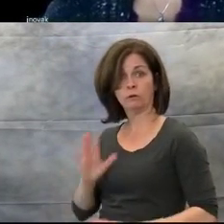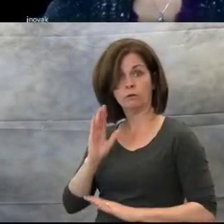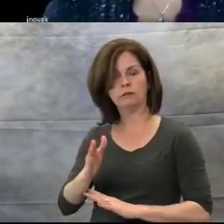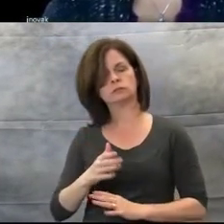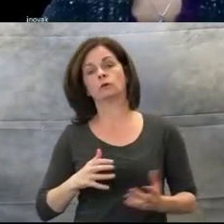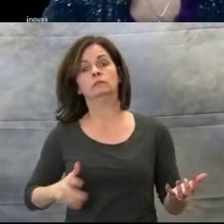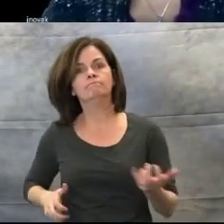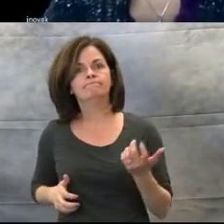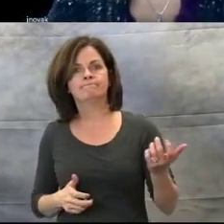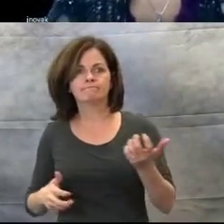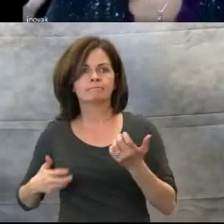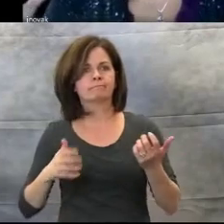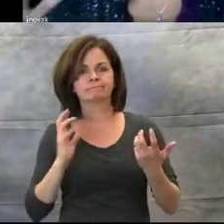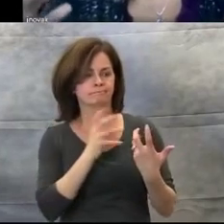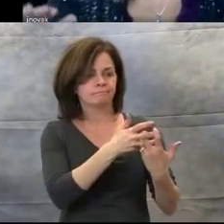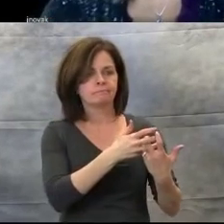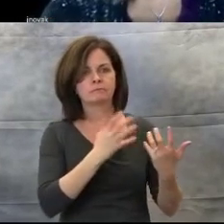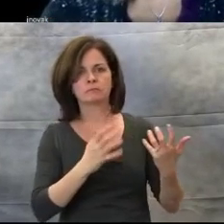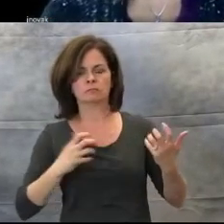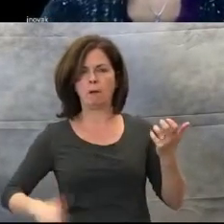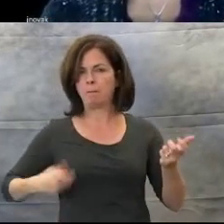strumming or finger picking, the patient's mood